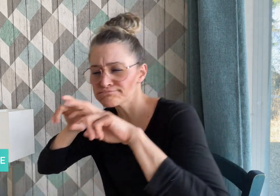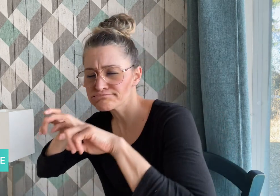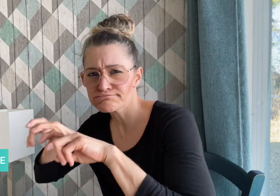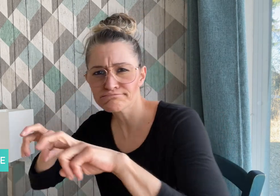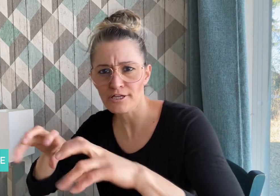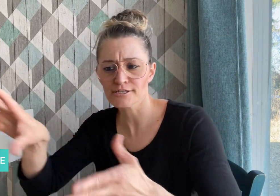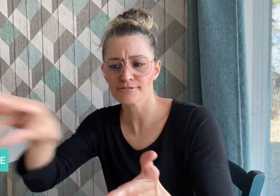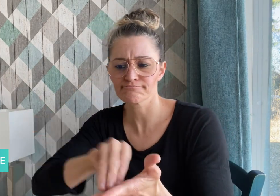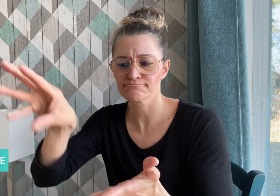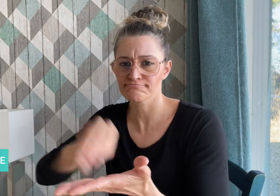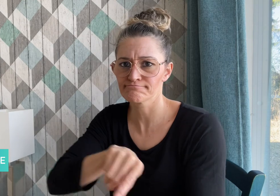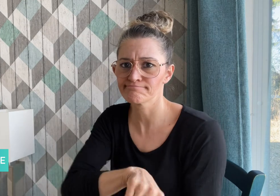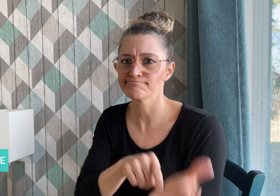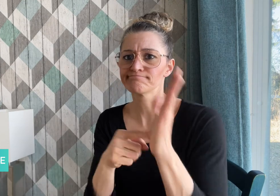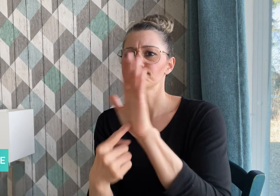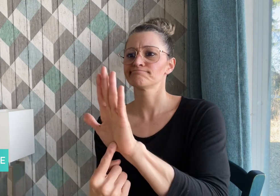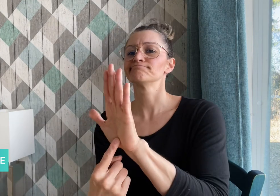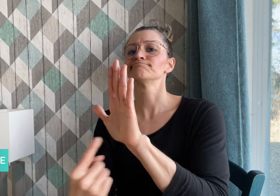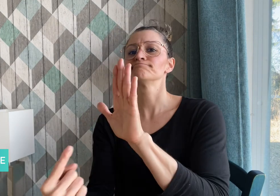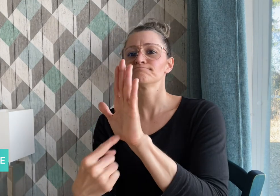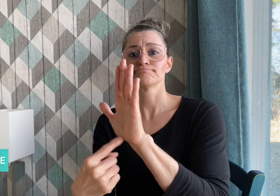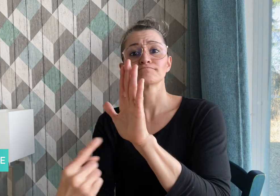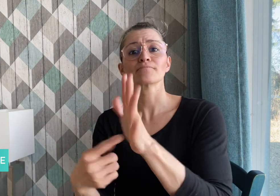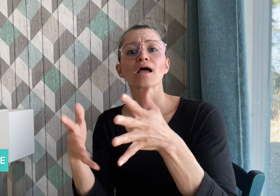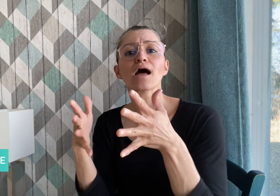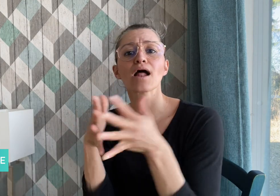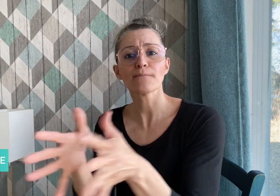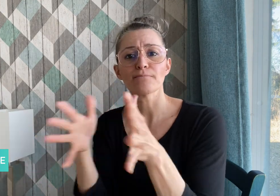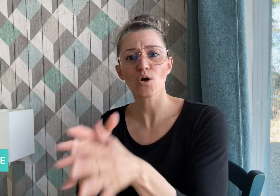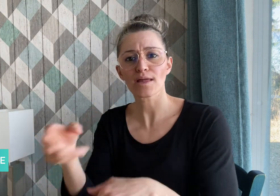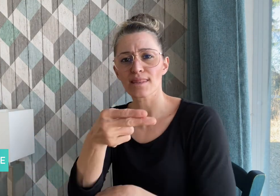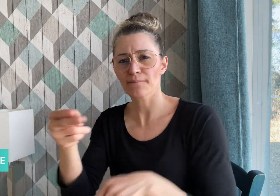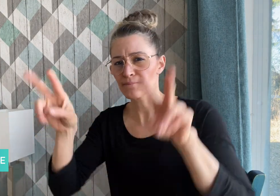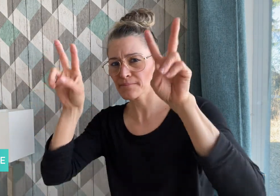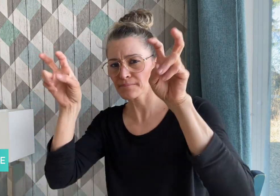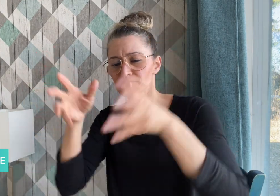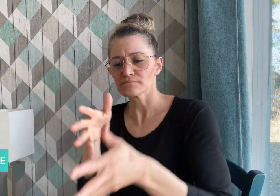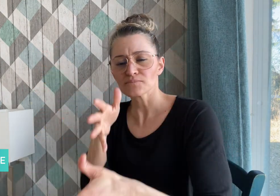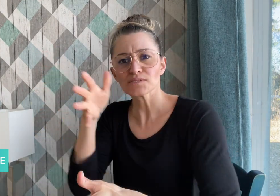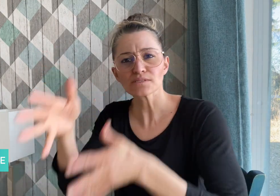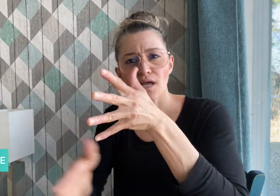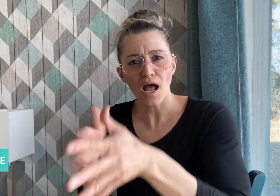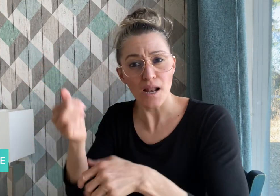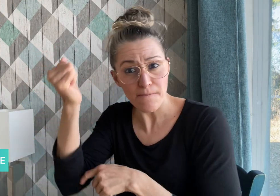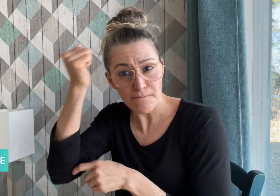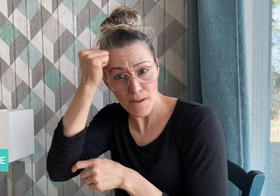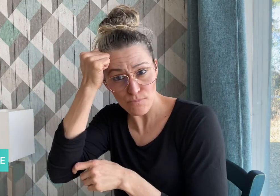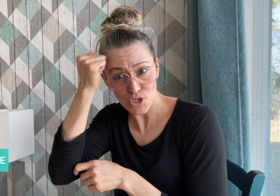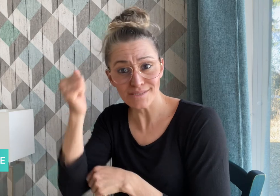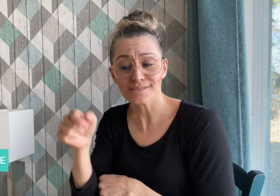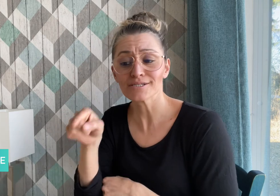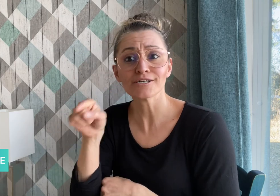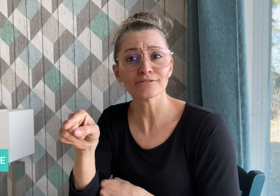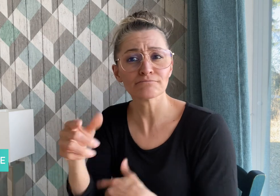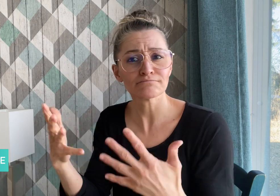in a report ‘Signed Memories’ which, under the leadership